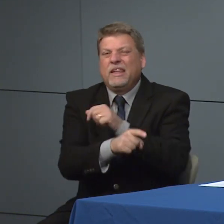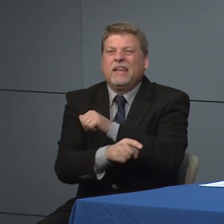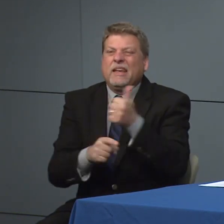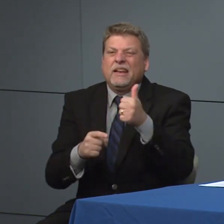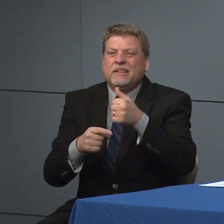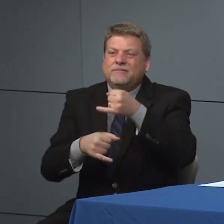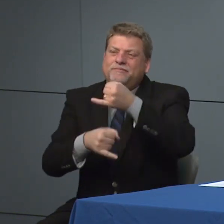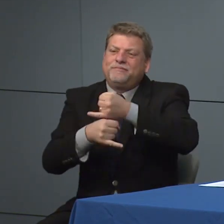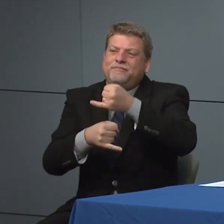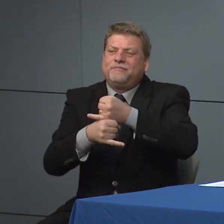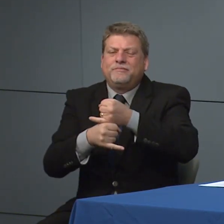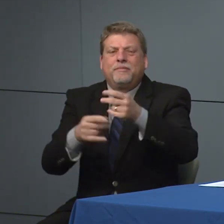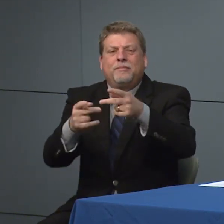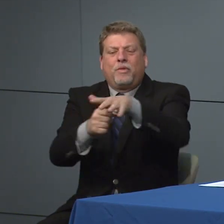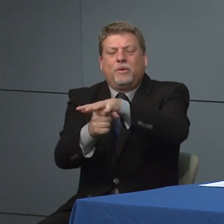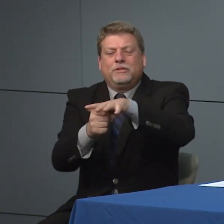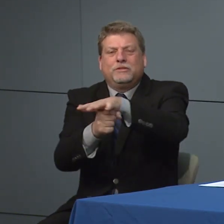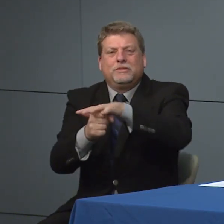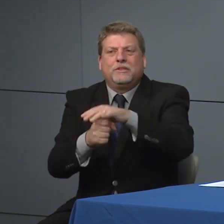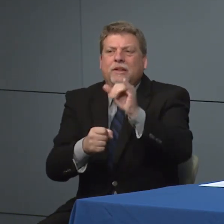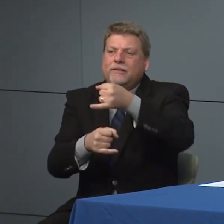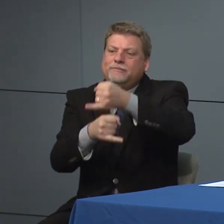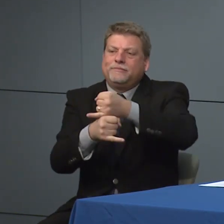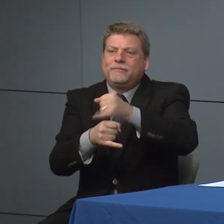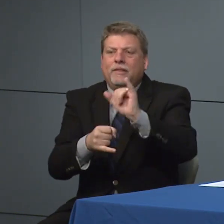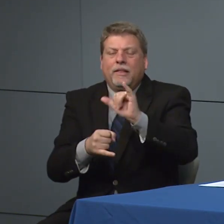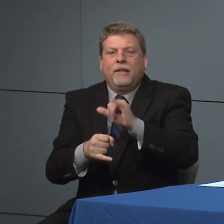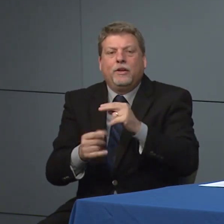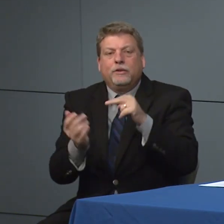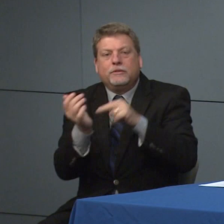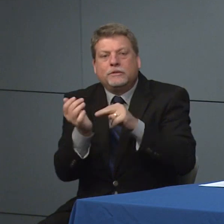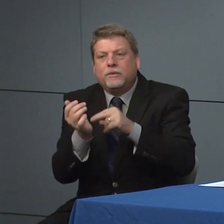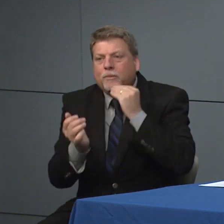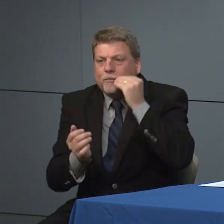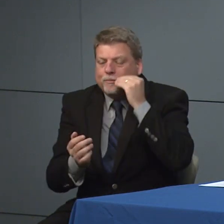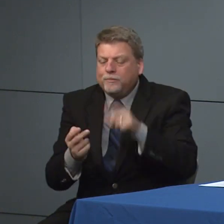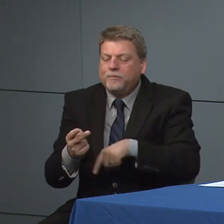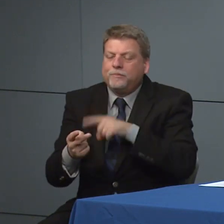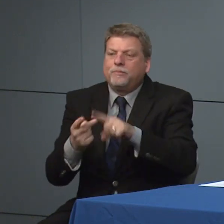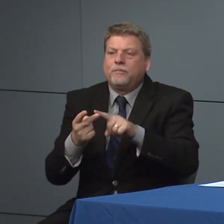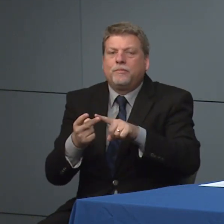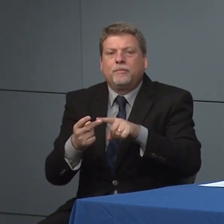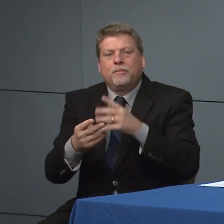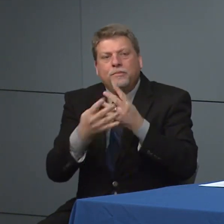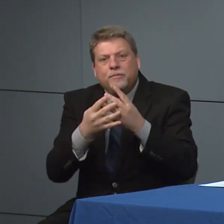real variety of congregate settings so seemed like a long-term care facilities are dealt our adult care homes.